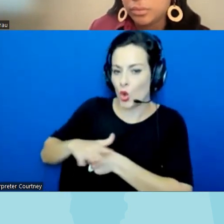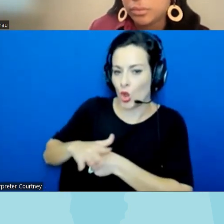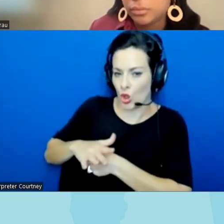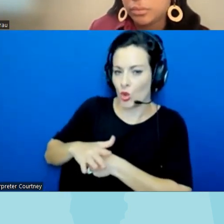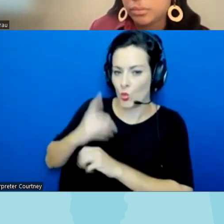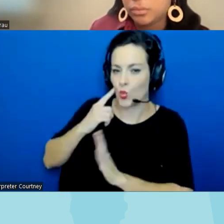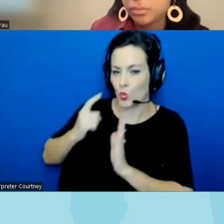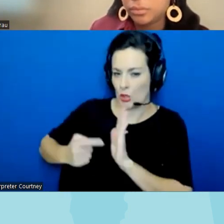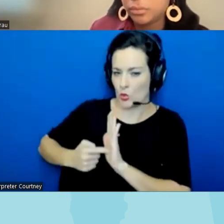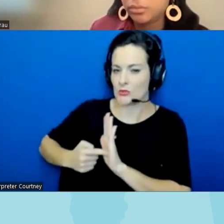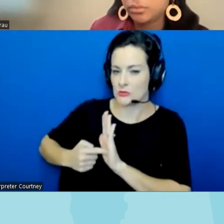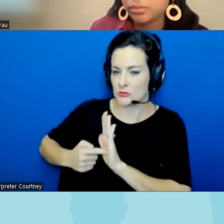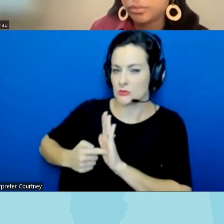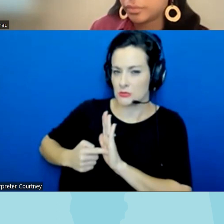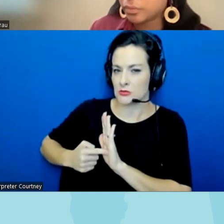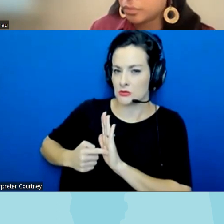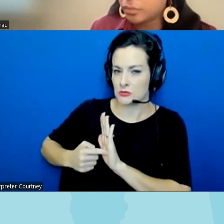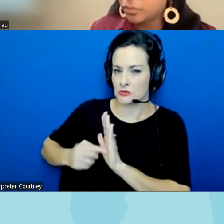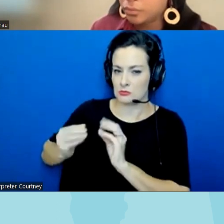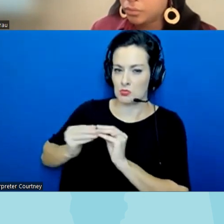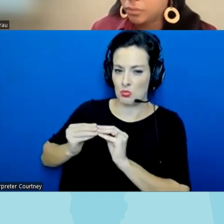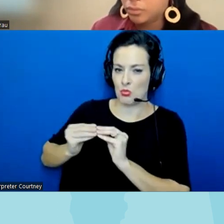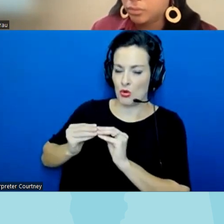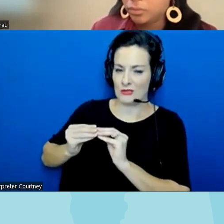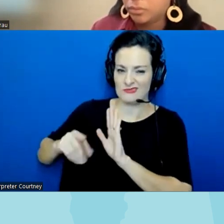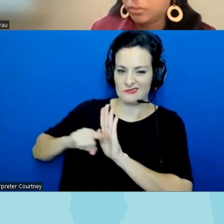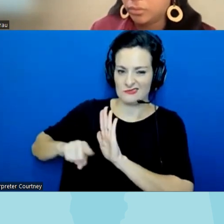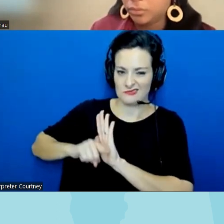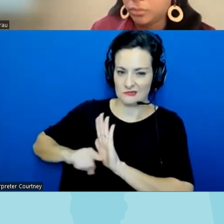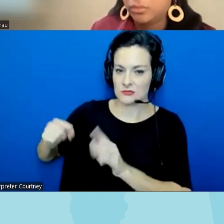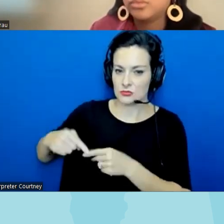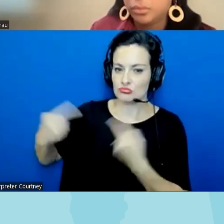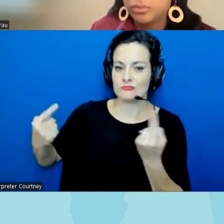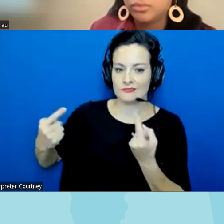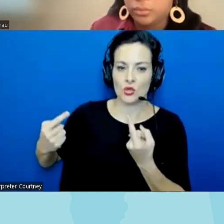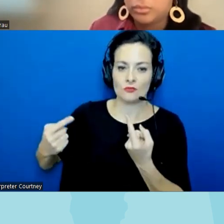of these um these um fights at like I said local school boards local library boards local City